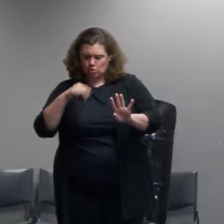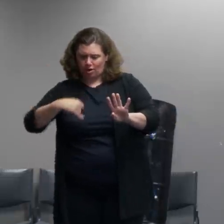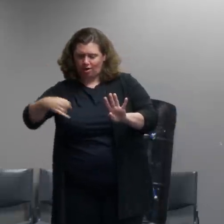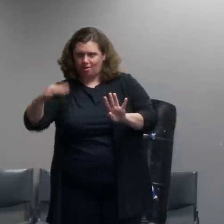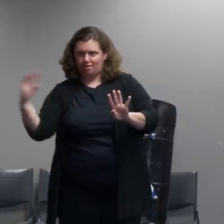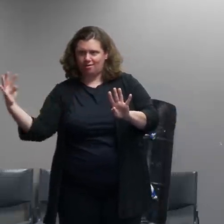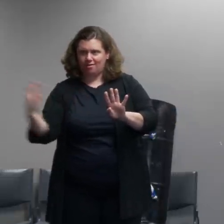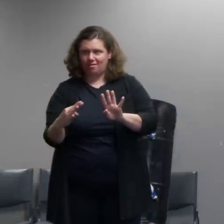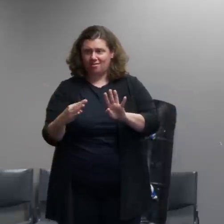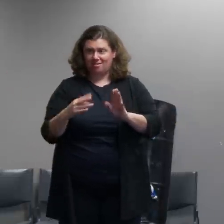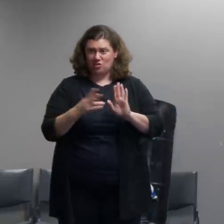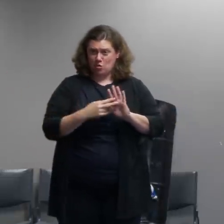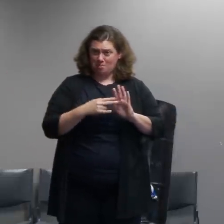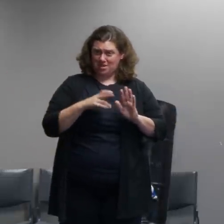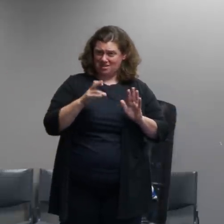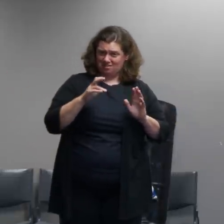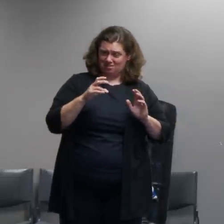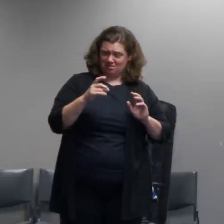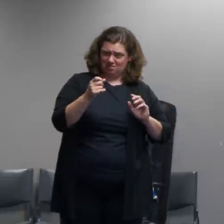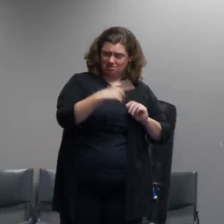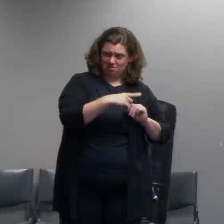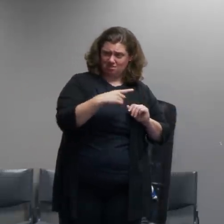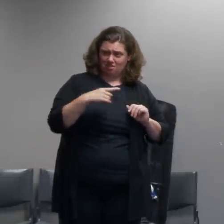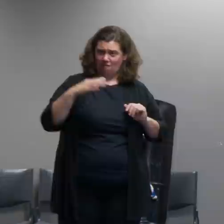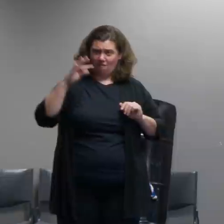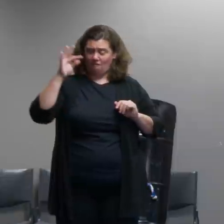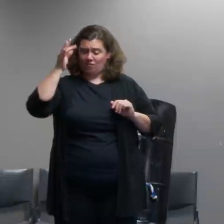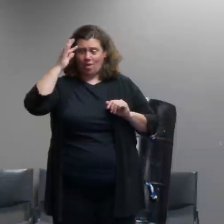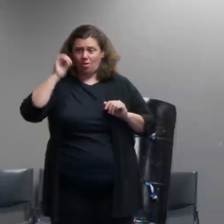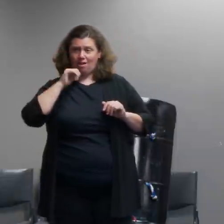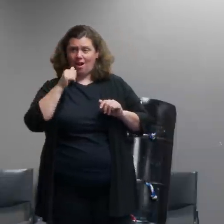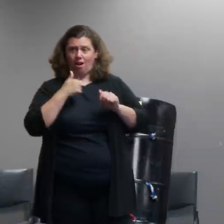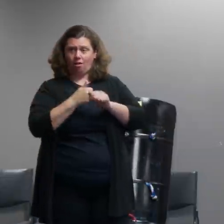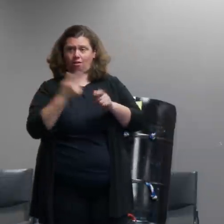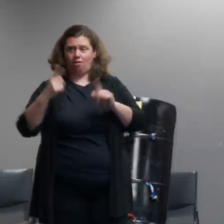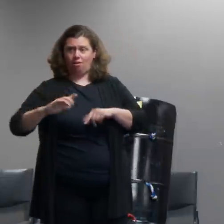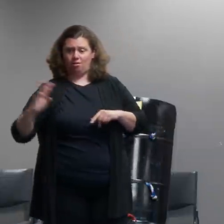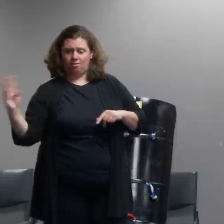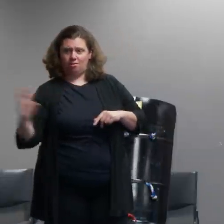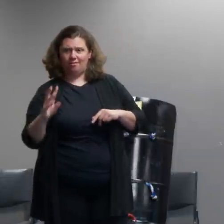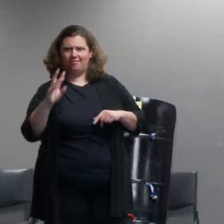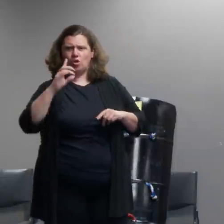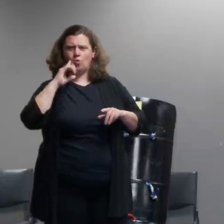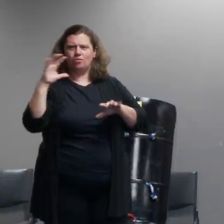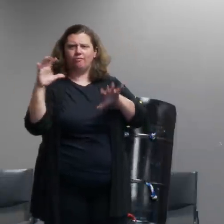isn't bound by the temporary straining orders in place and if that is the case doesn't that effectively invalidate those restraining